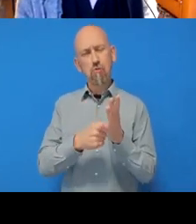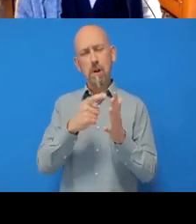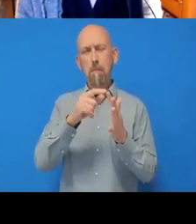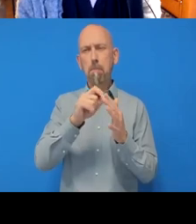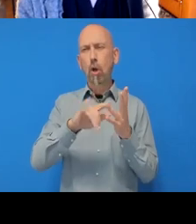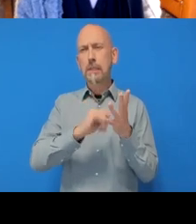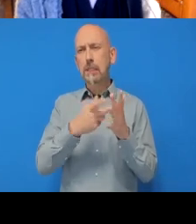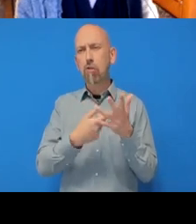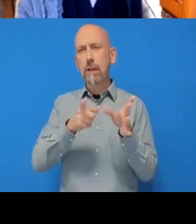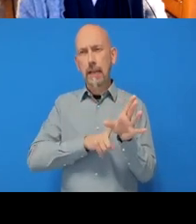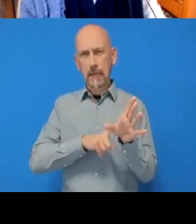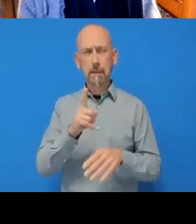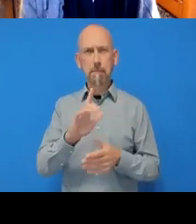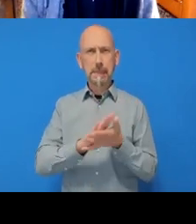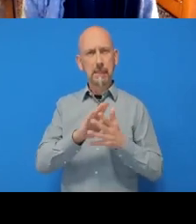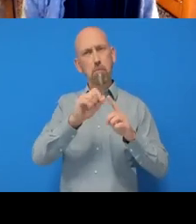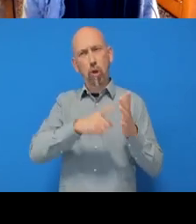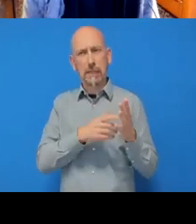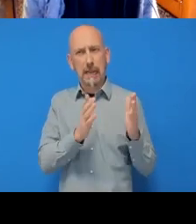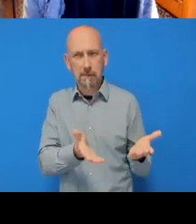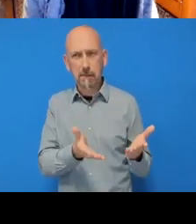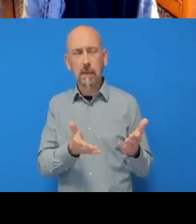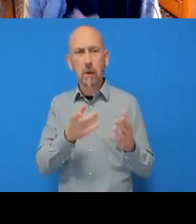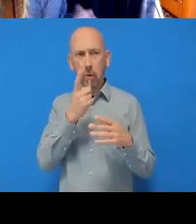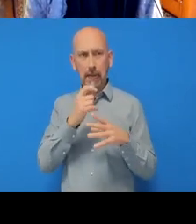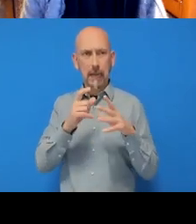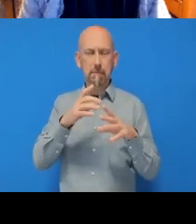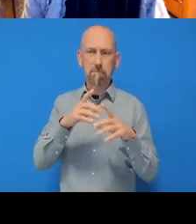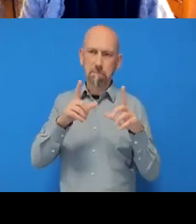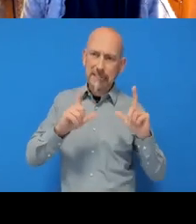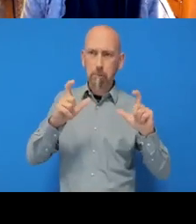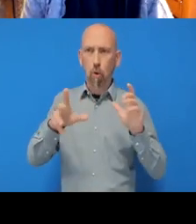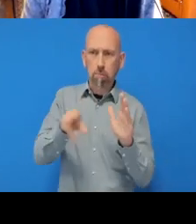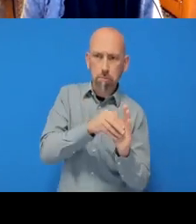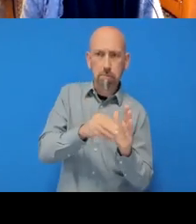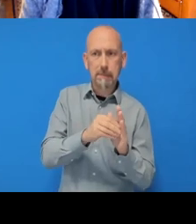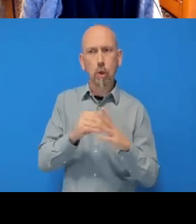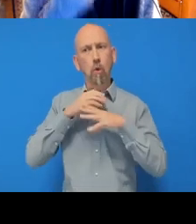So we take a snapshot of a change that we think is important, and then save it to the repository.